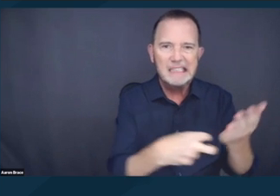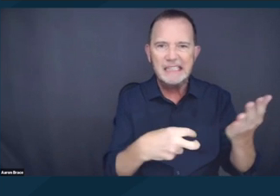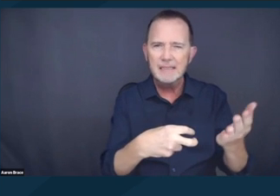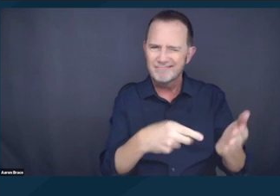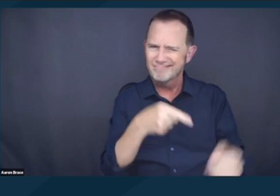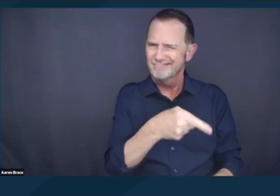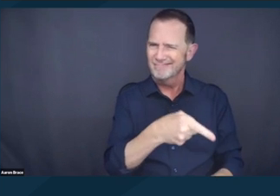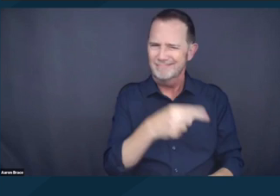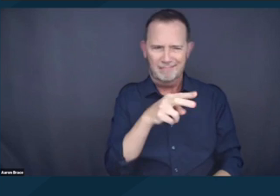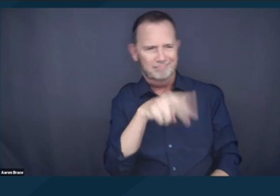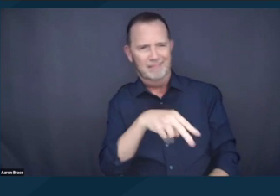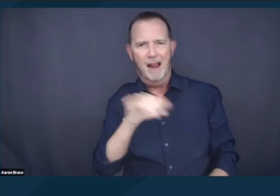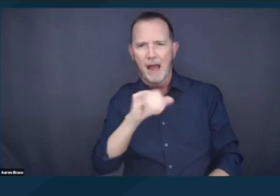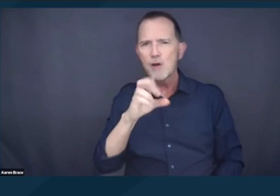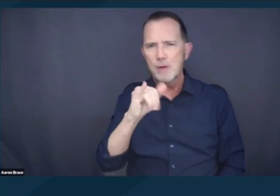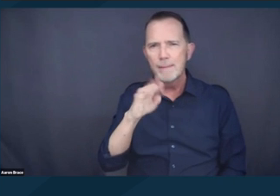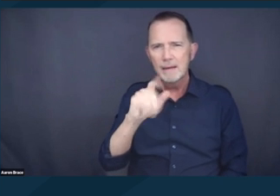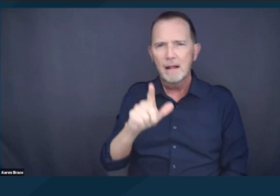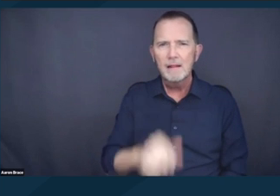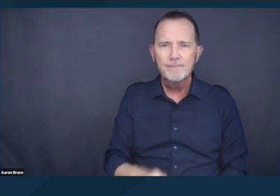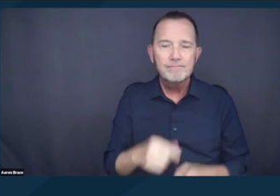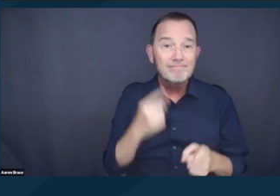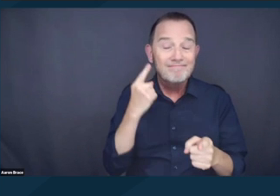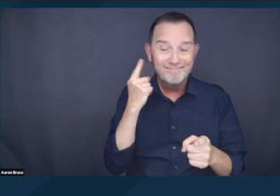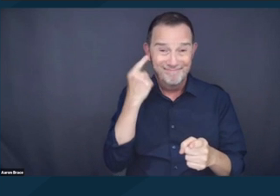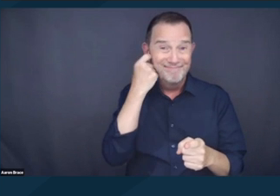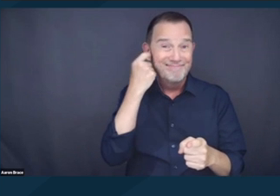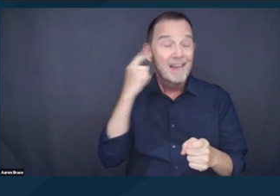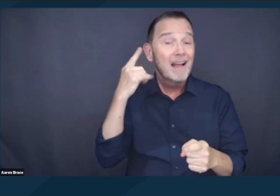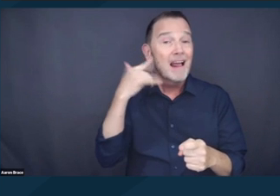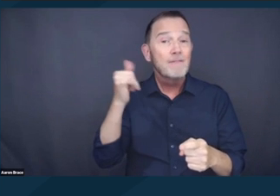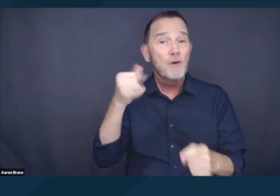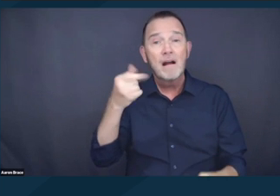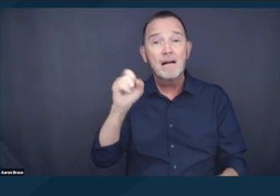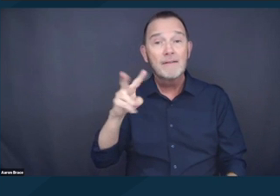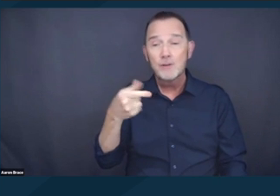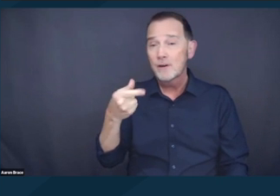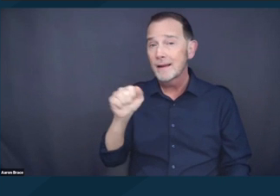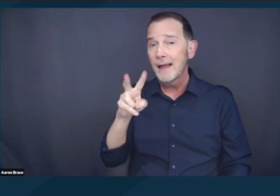Recently you may have heard, California Governor Gavin Newsom issued a recent executive order